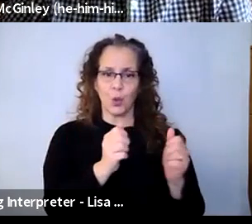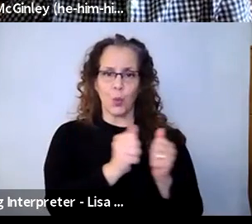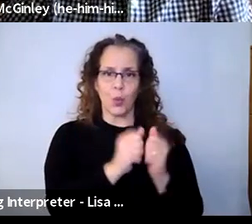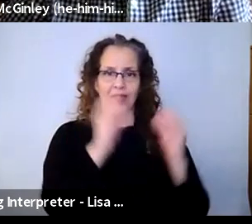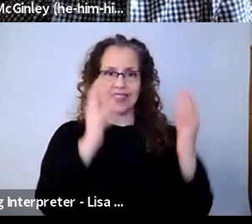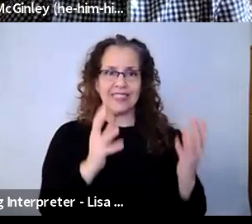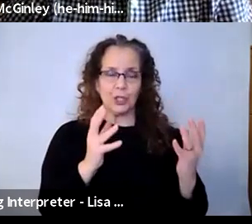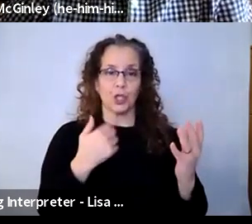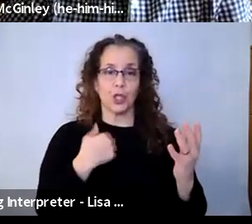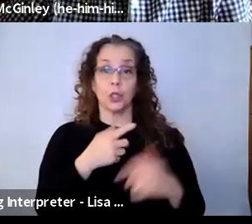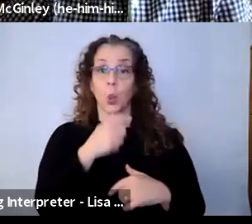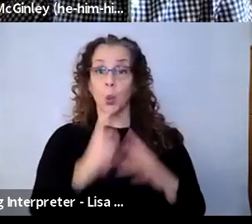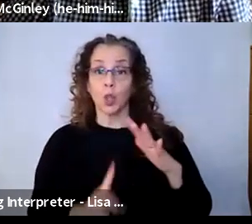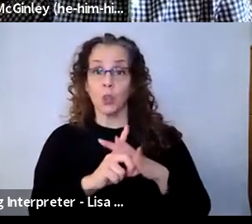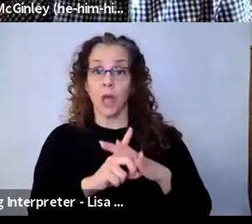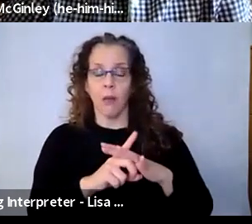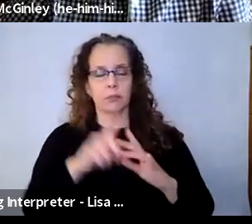the other big challenges that teachers have experienced, of